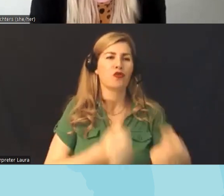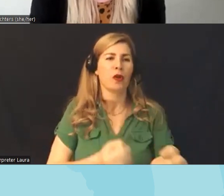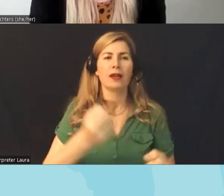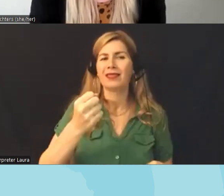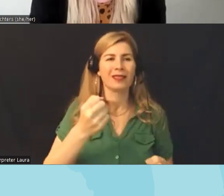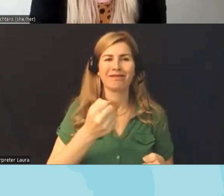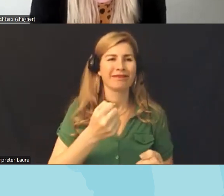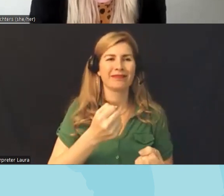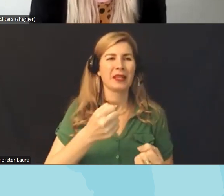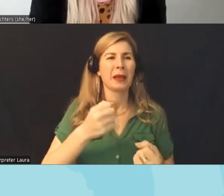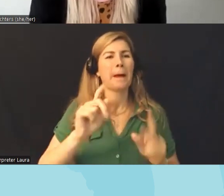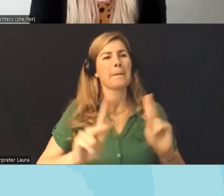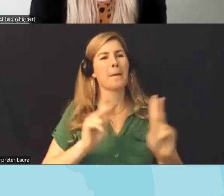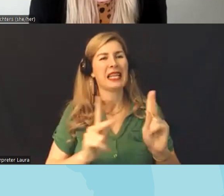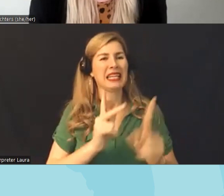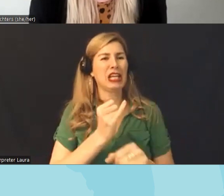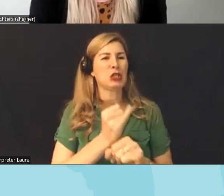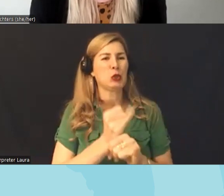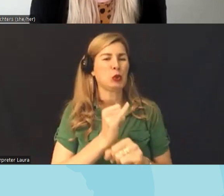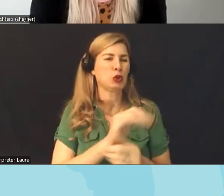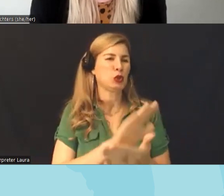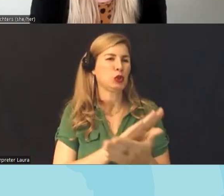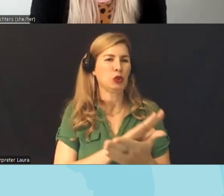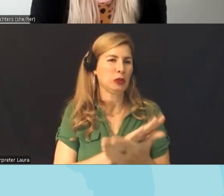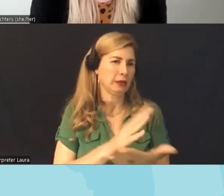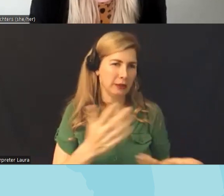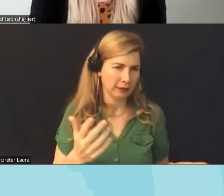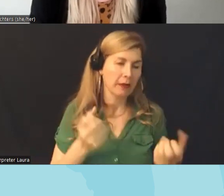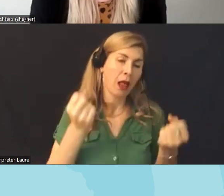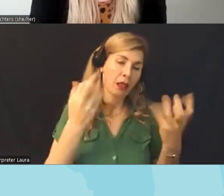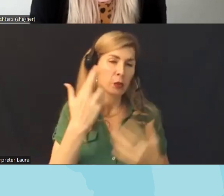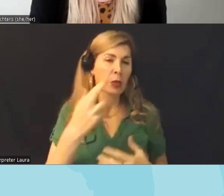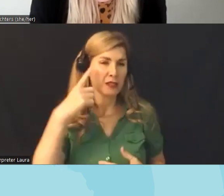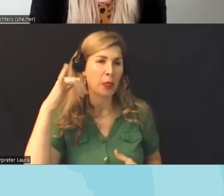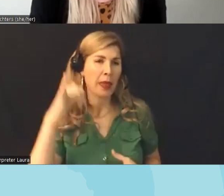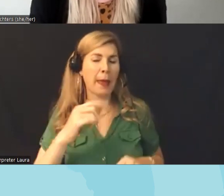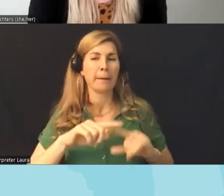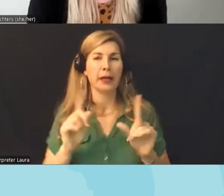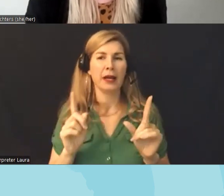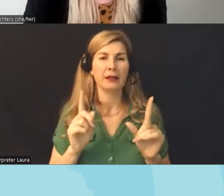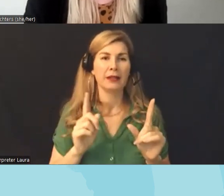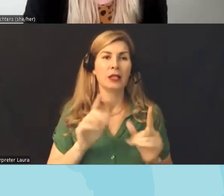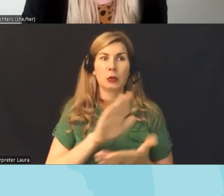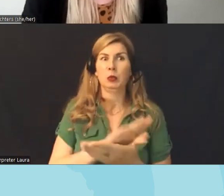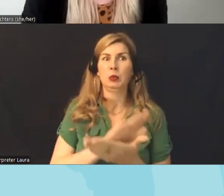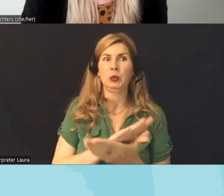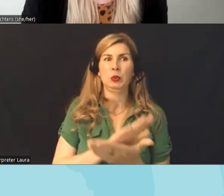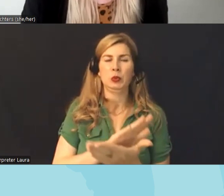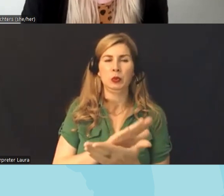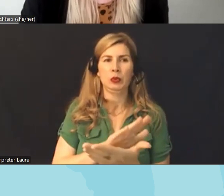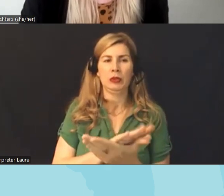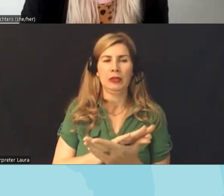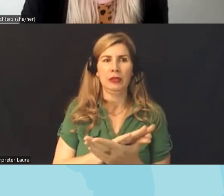there are lots of reasons uh for that but as part of distrust schools have become the uh real Focus